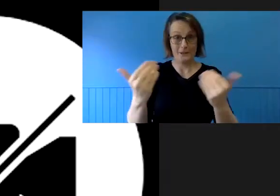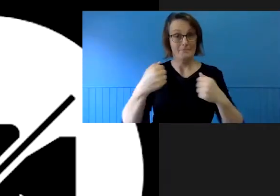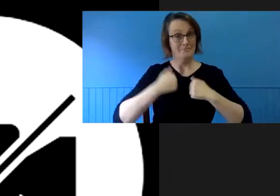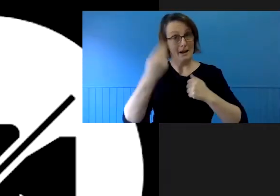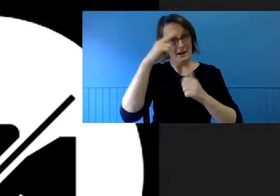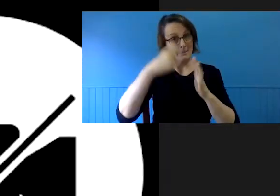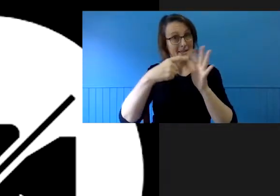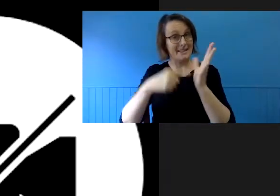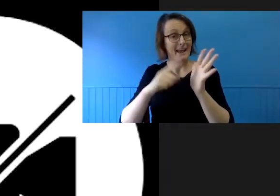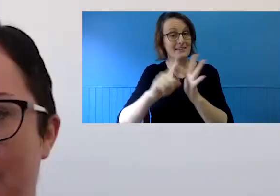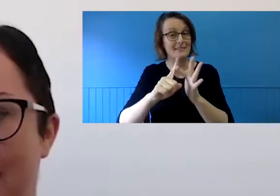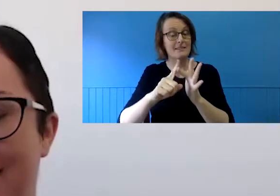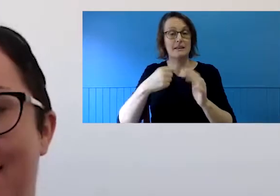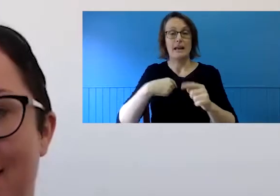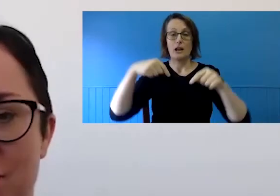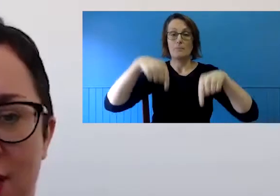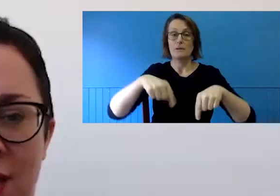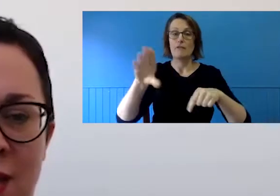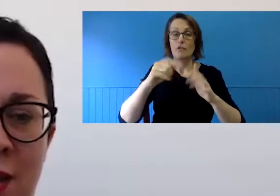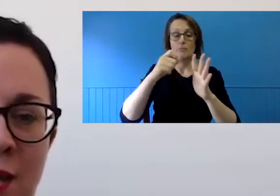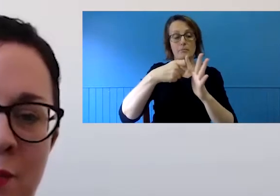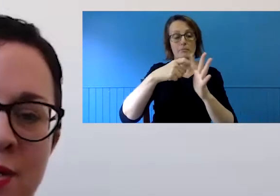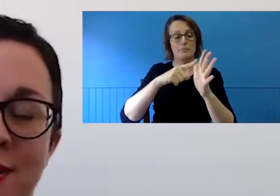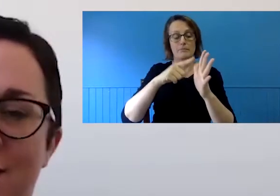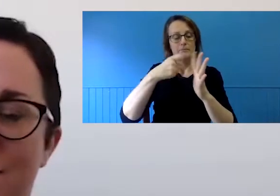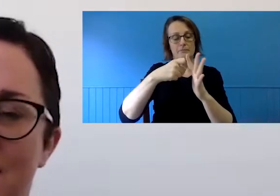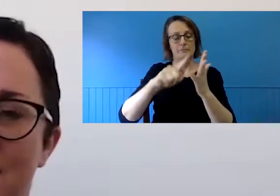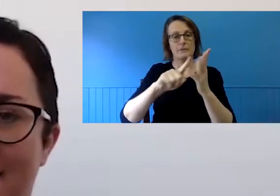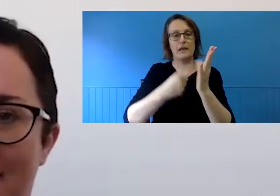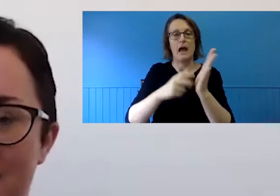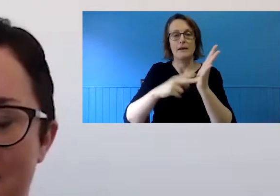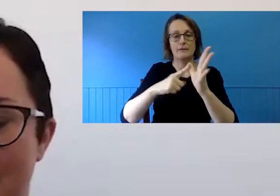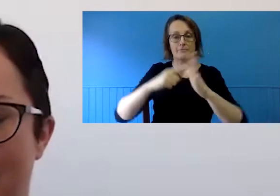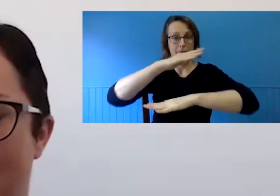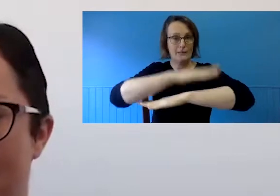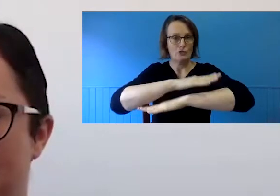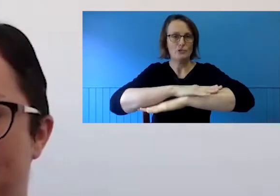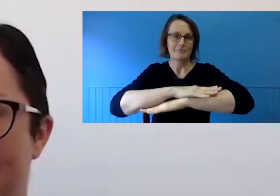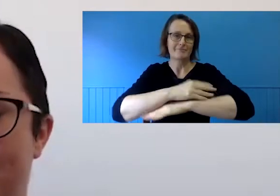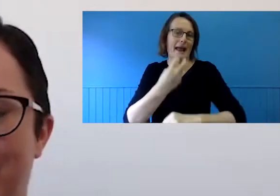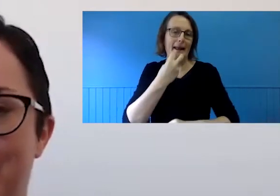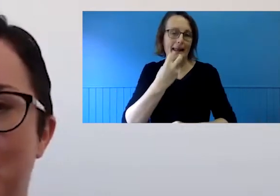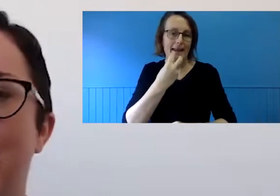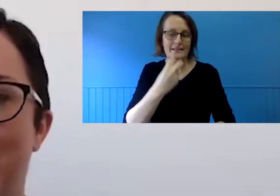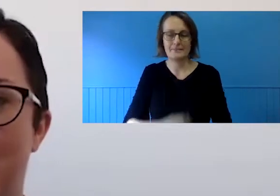speaking from Gaurna country, which is now Adelaide. When we speak about